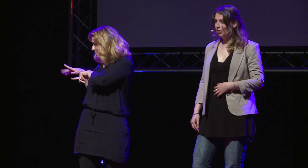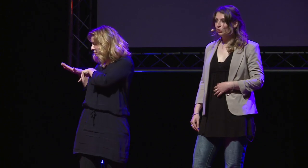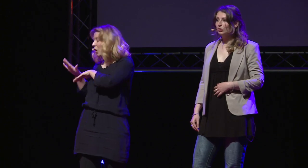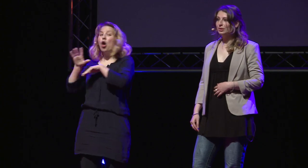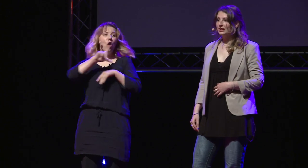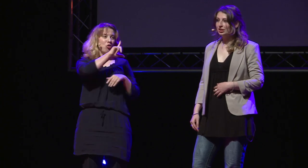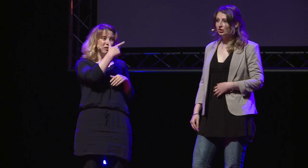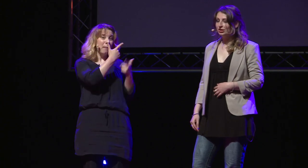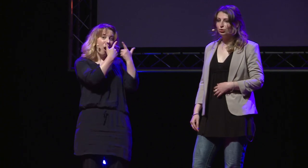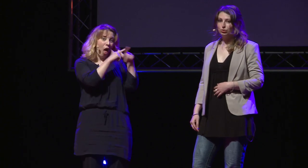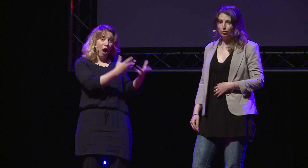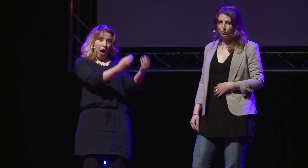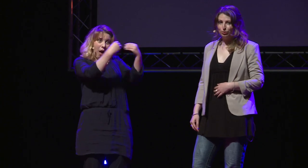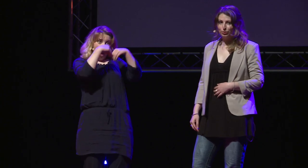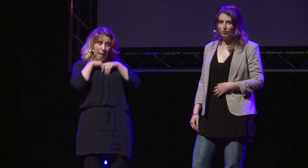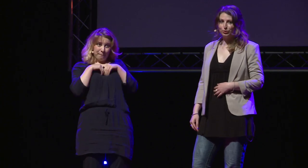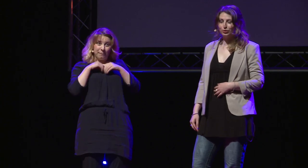You start seeking for other words